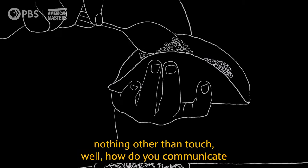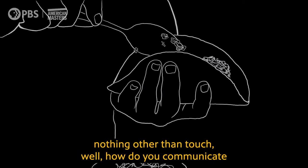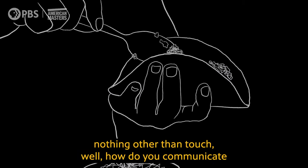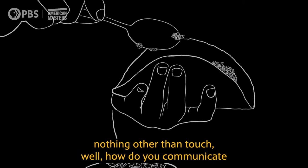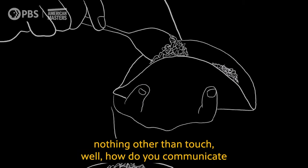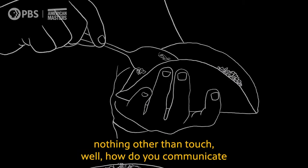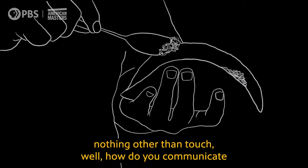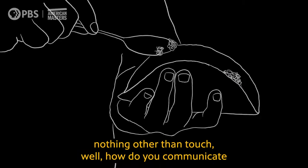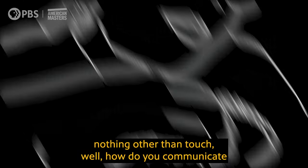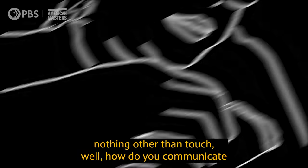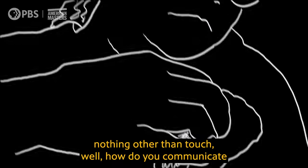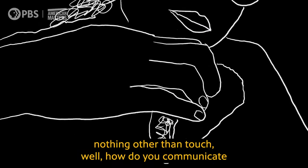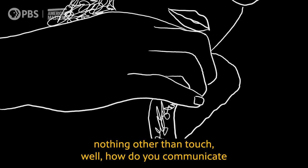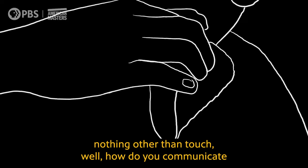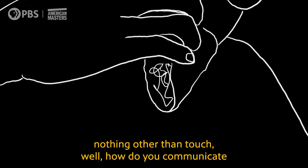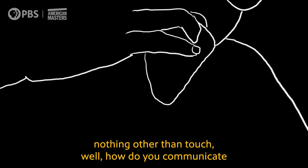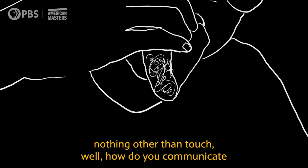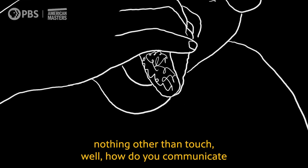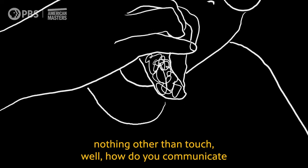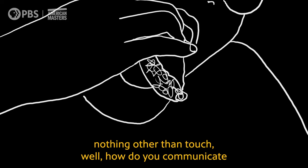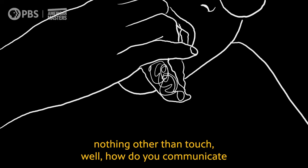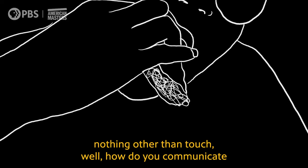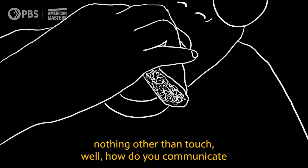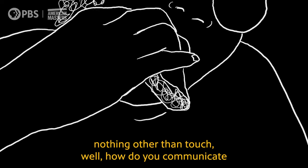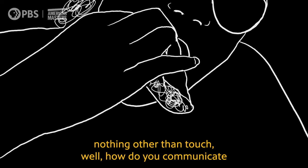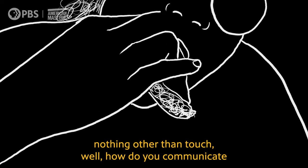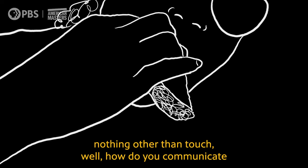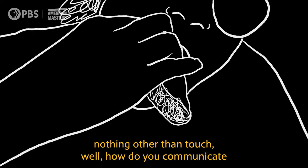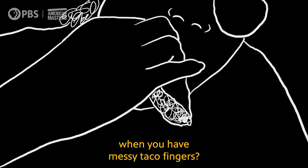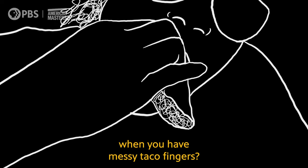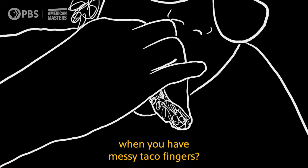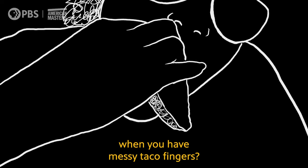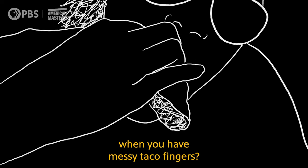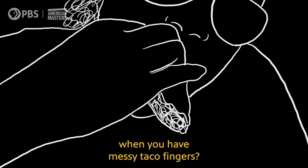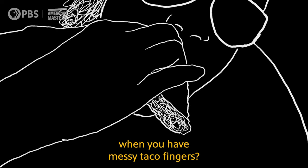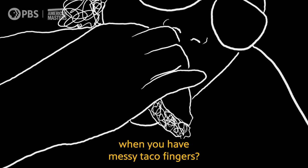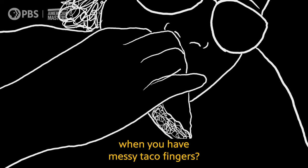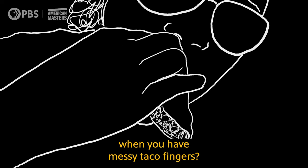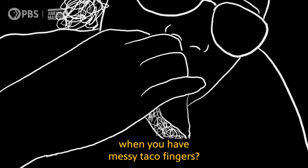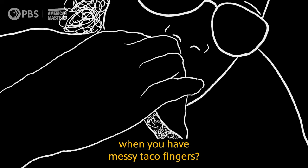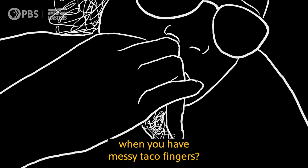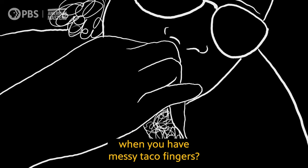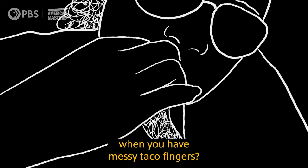nothing other than touch, well, how do you communicate when you have messy taco fingers?